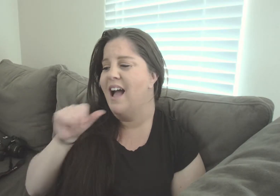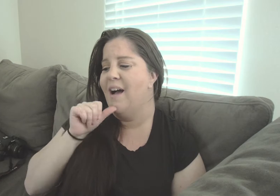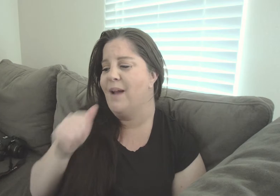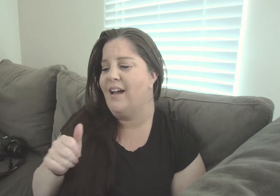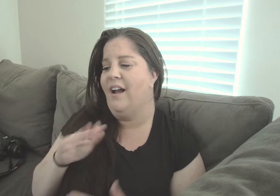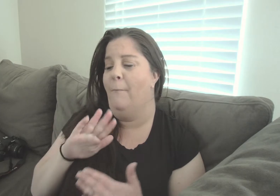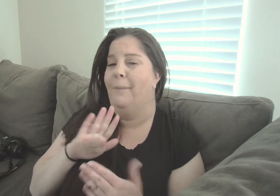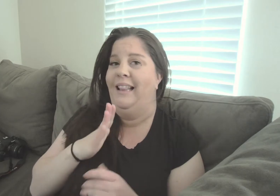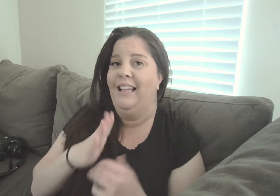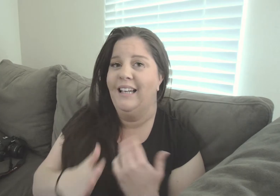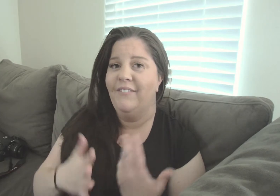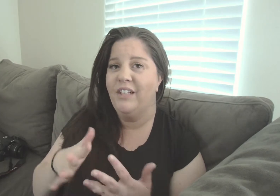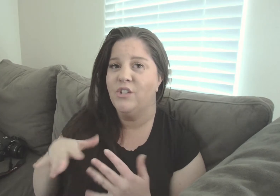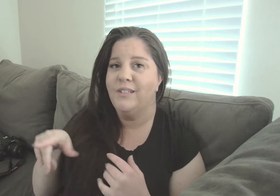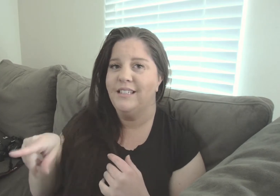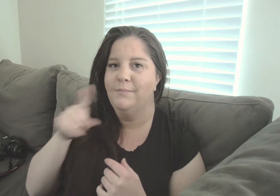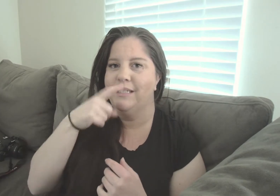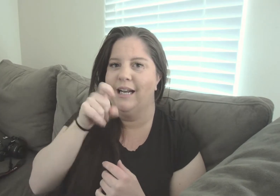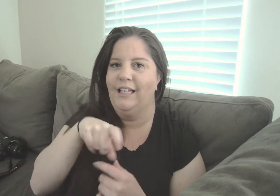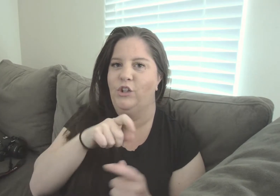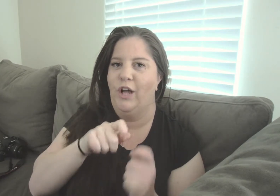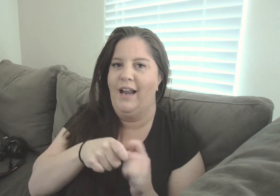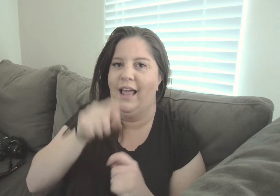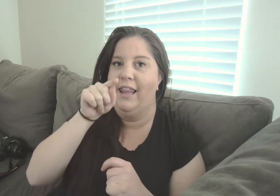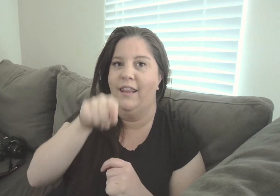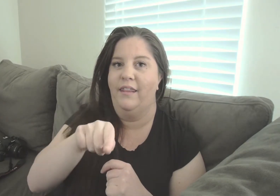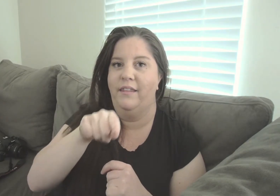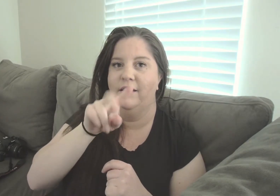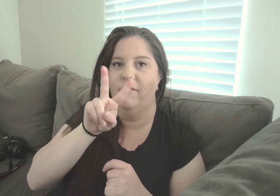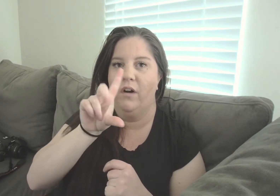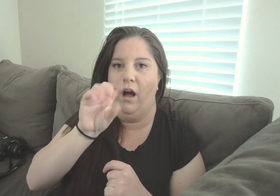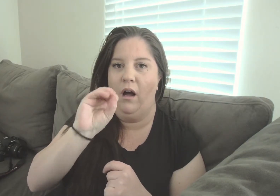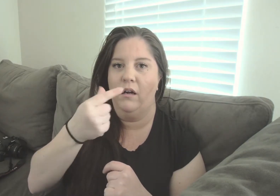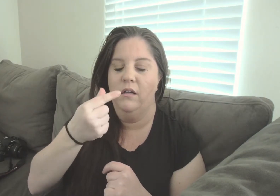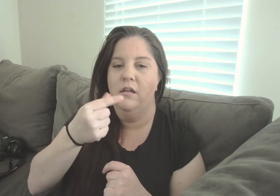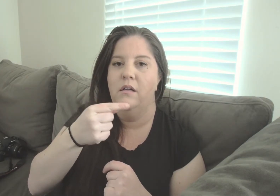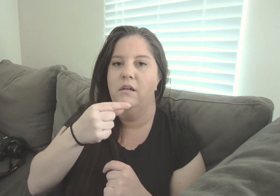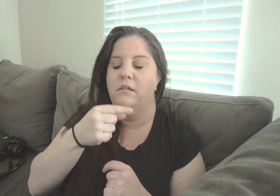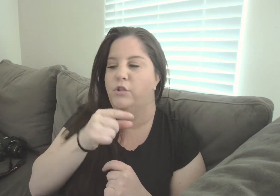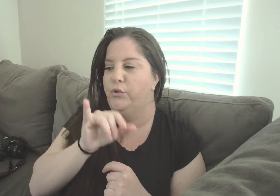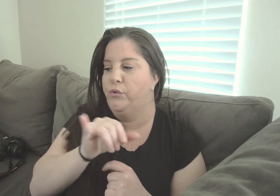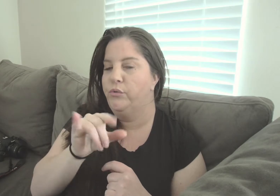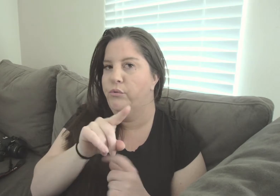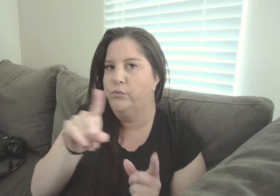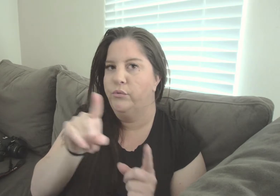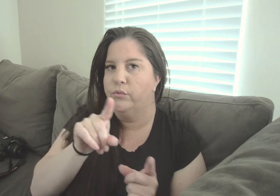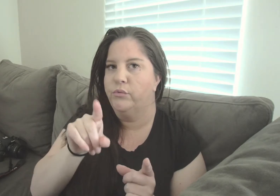I'm not gonna completely finish with this because I need to edit this vlog too